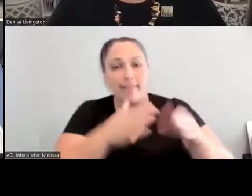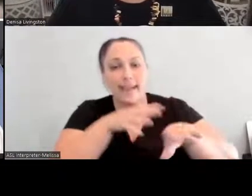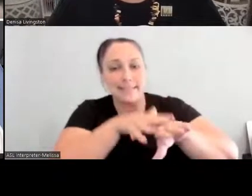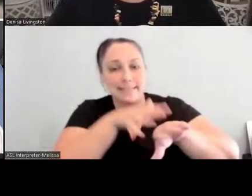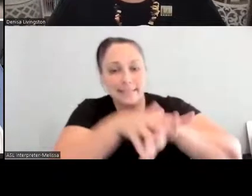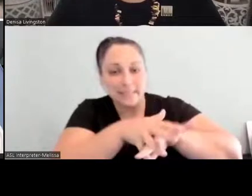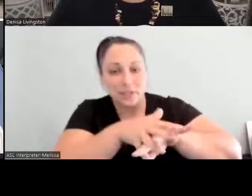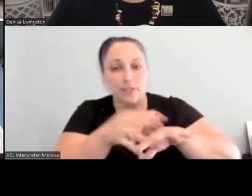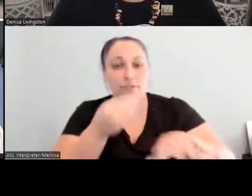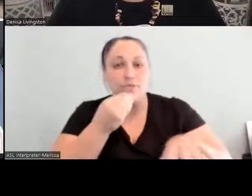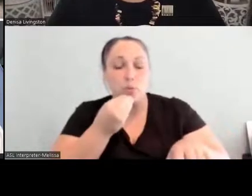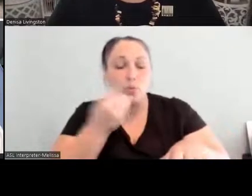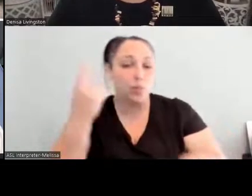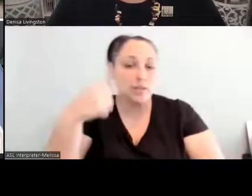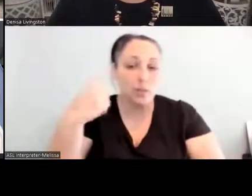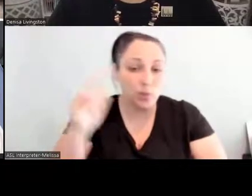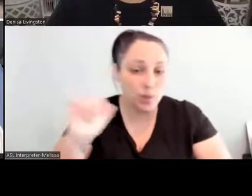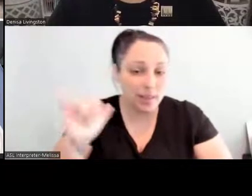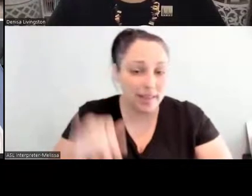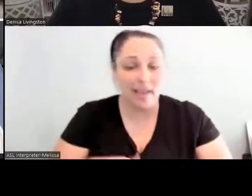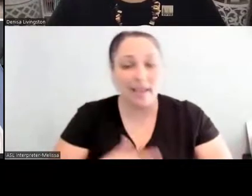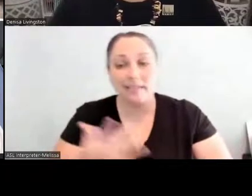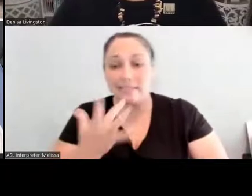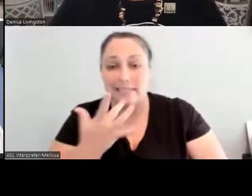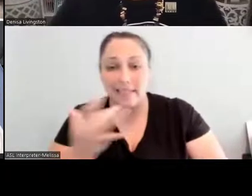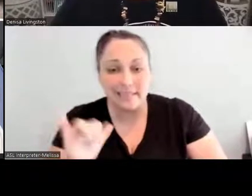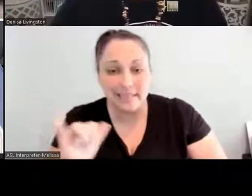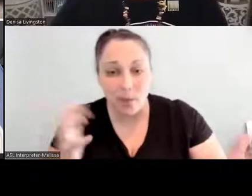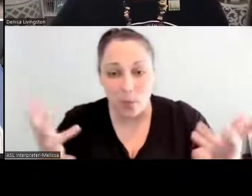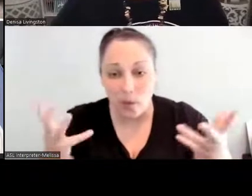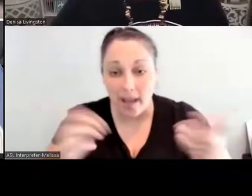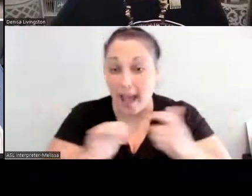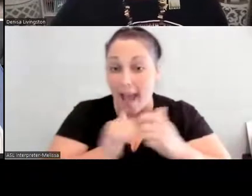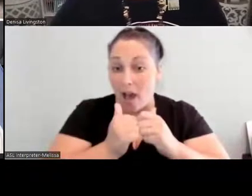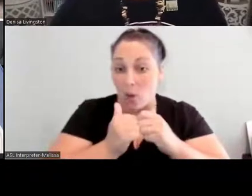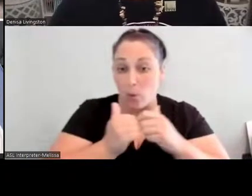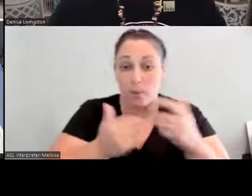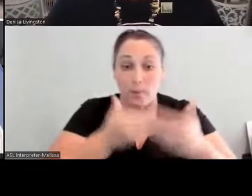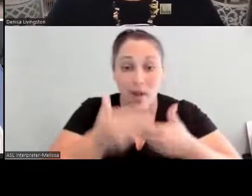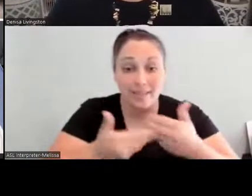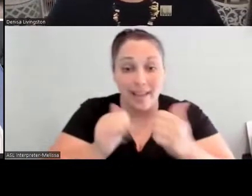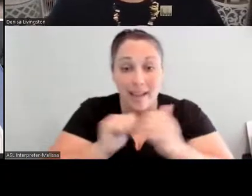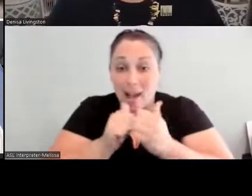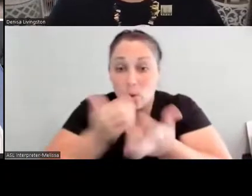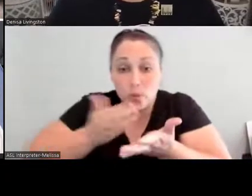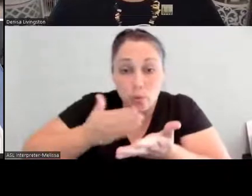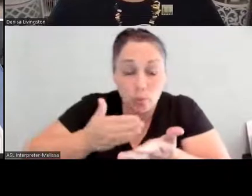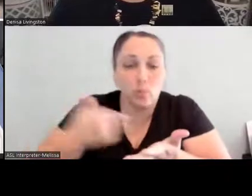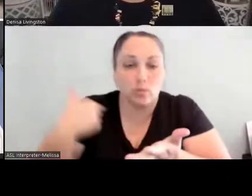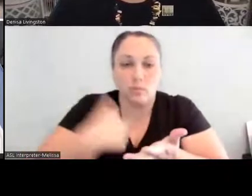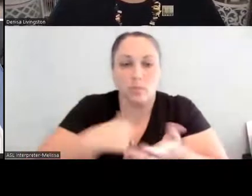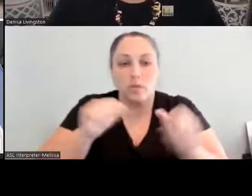how do we cook it, how do we process it. And so we were able to create this engagement